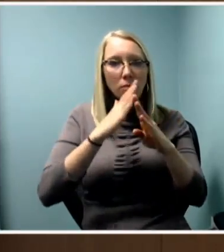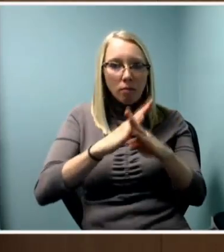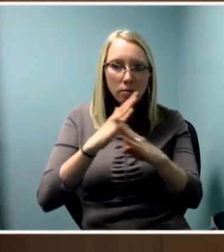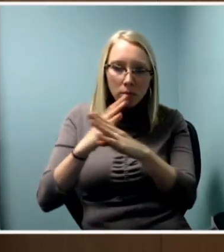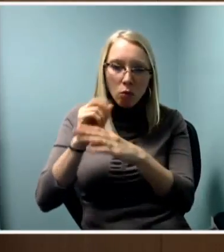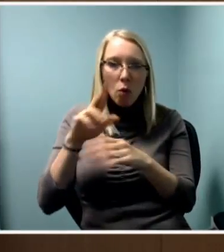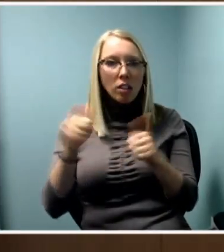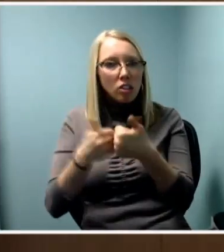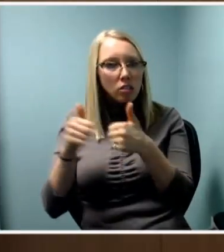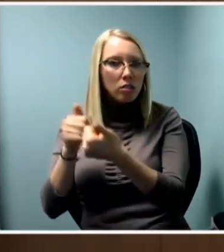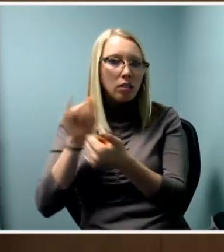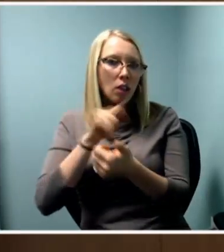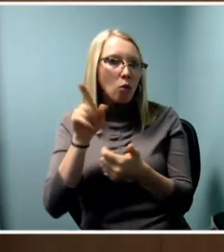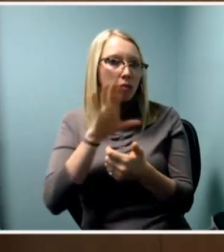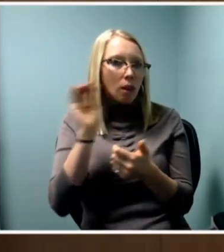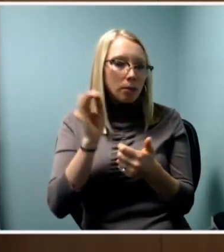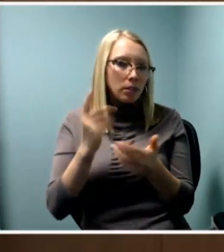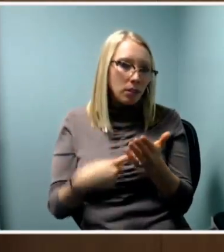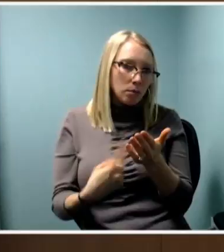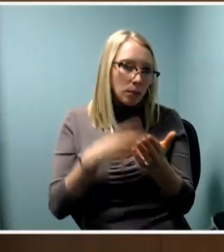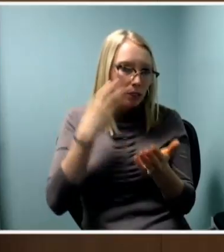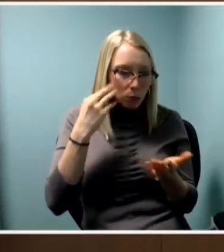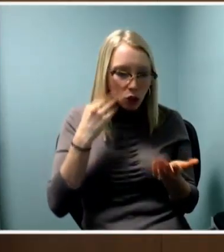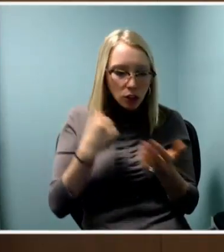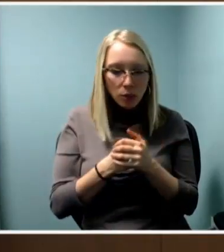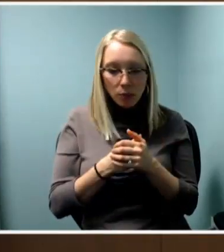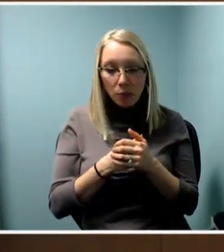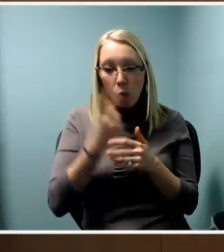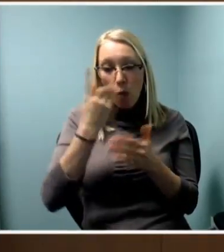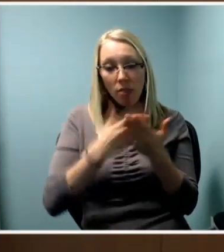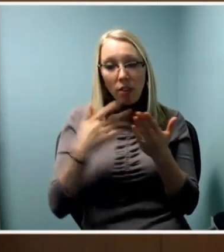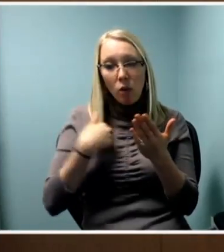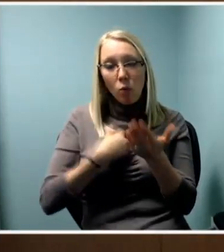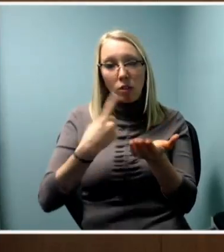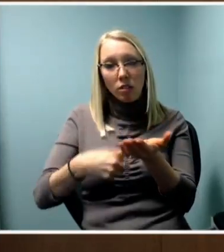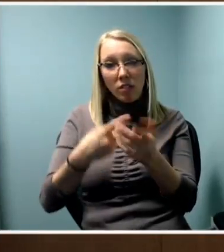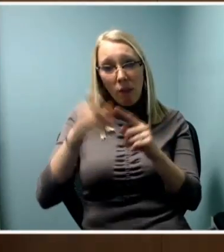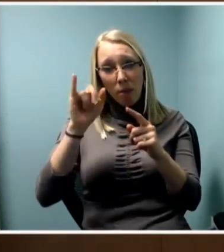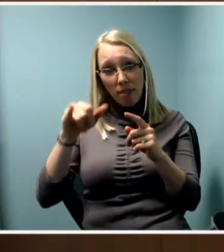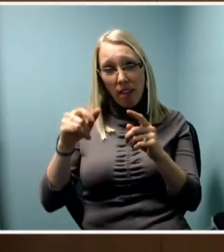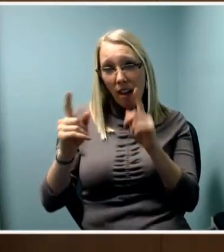and so one of the things that came off of that was training,